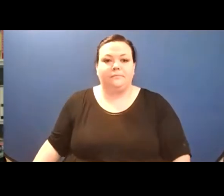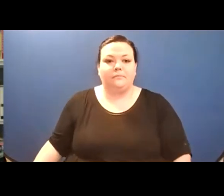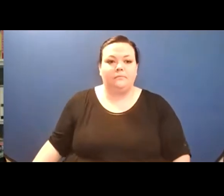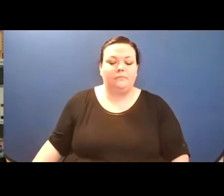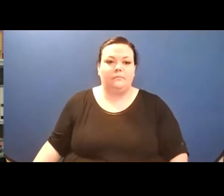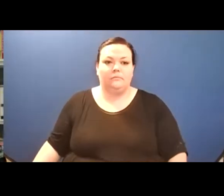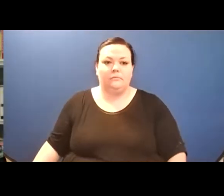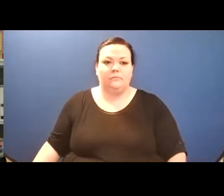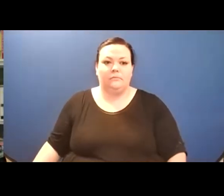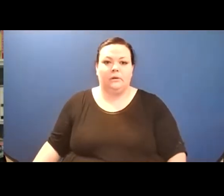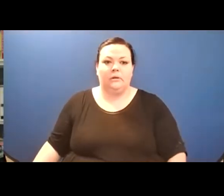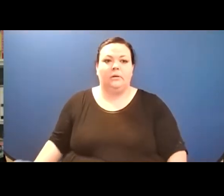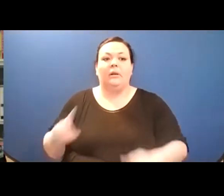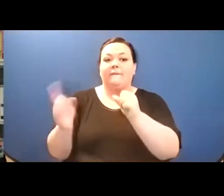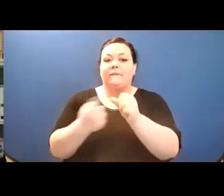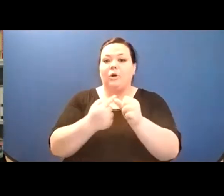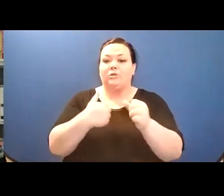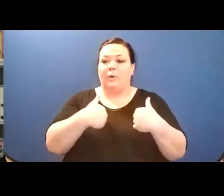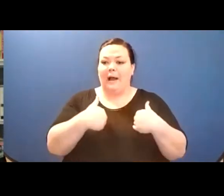Oh, that was so hard, I had to figure out how to spotlight myself,